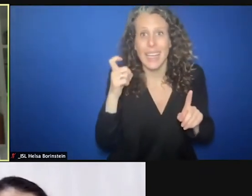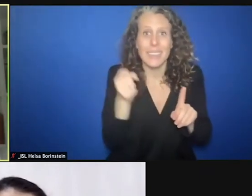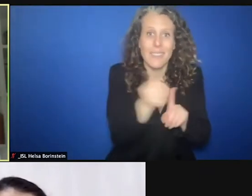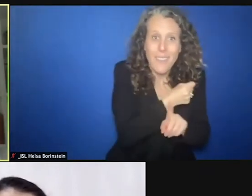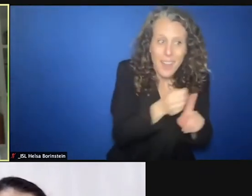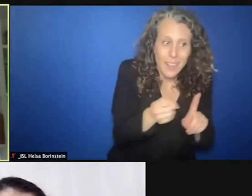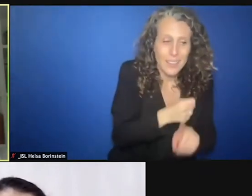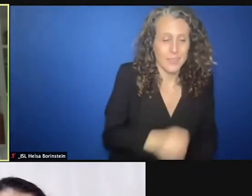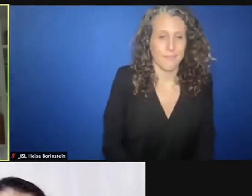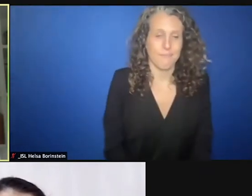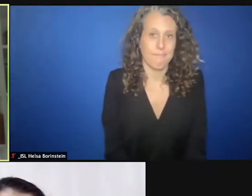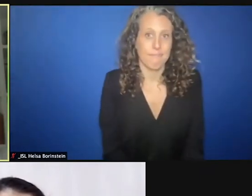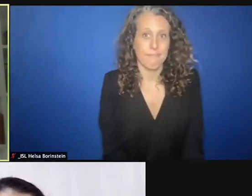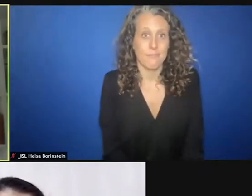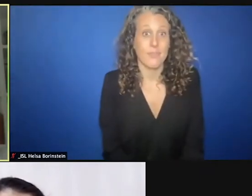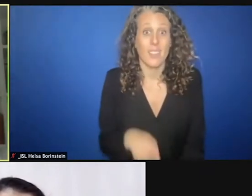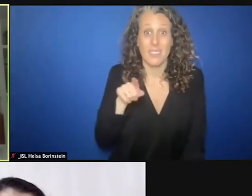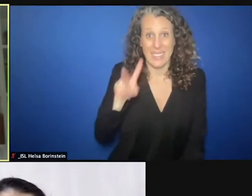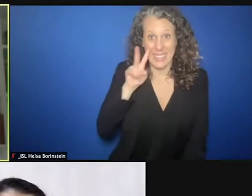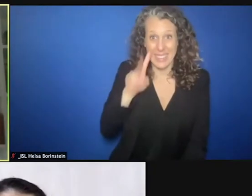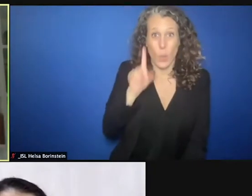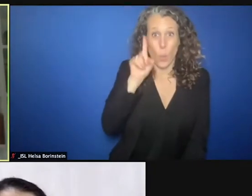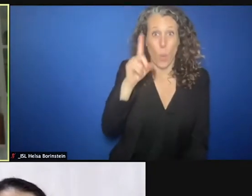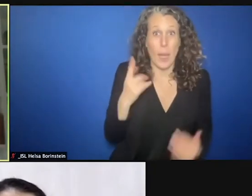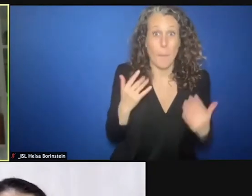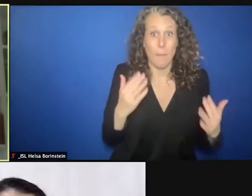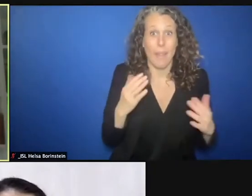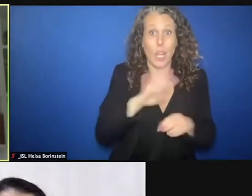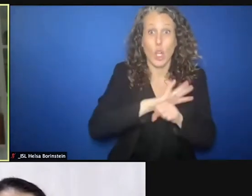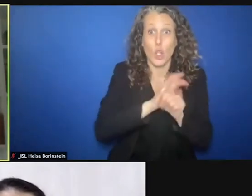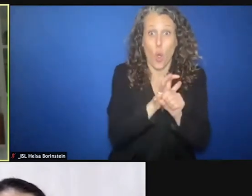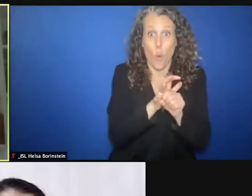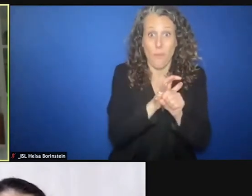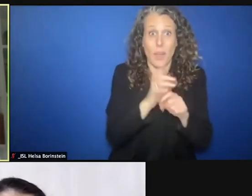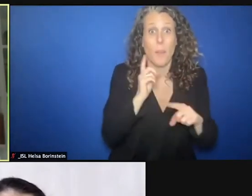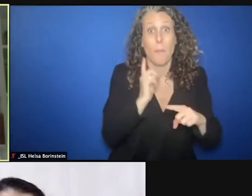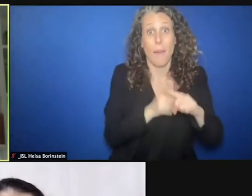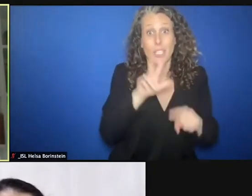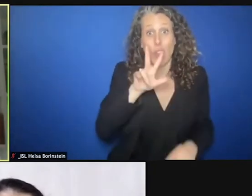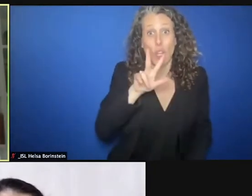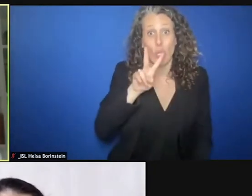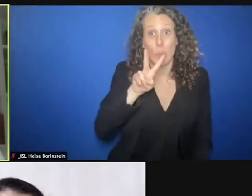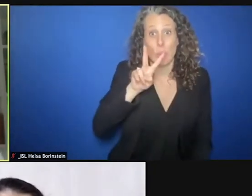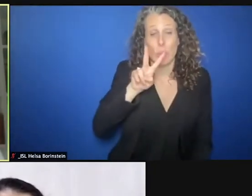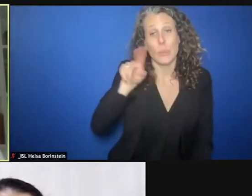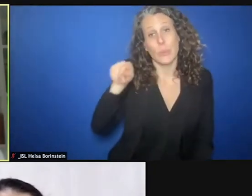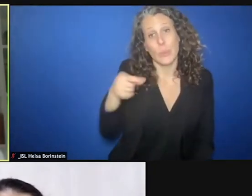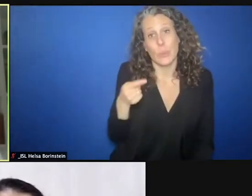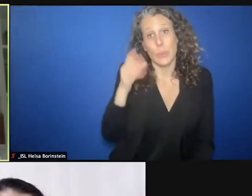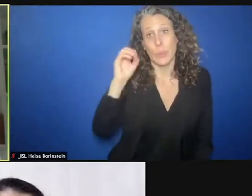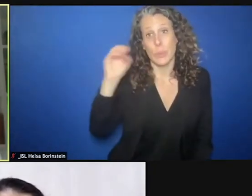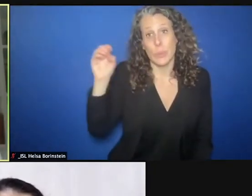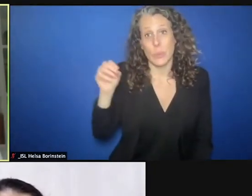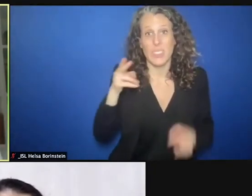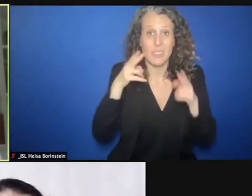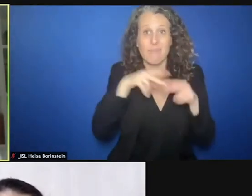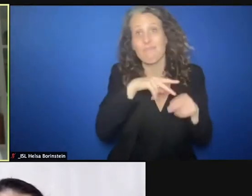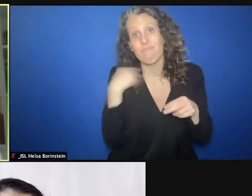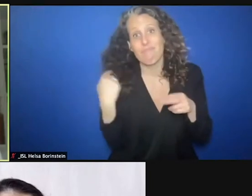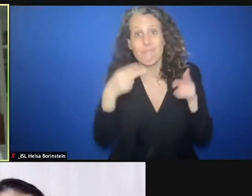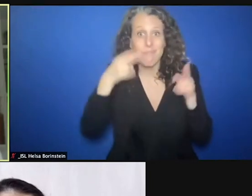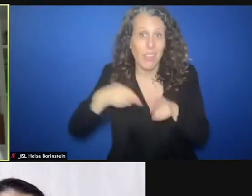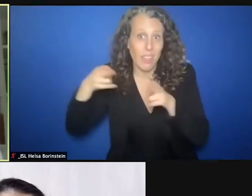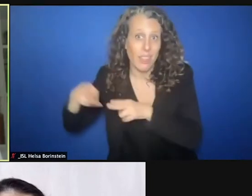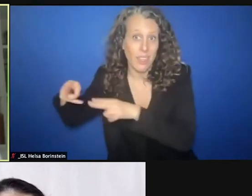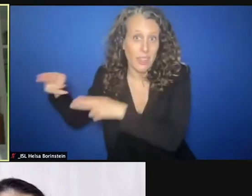than a million COVID cases and over 32,000 deaths. How has the pandemic impacted the